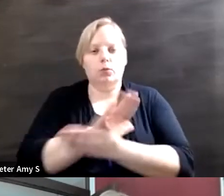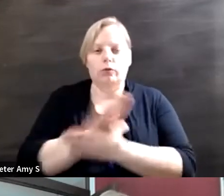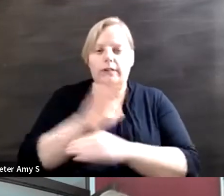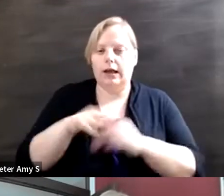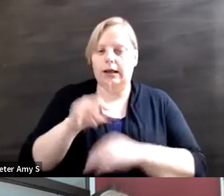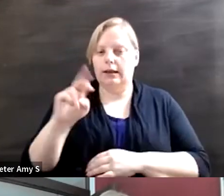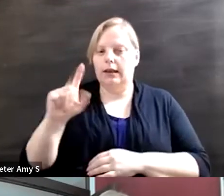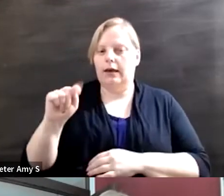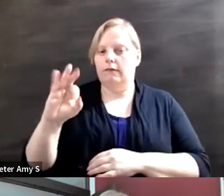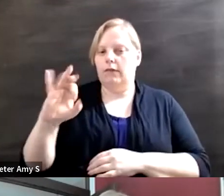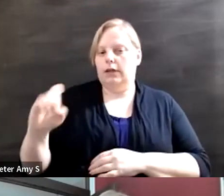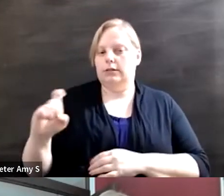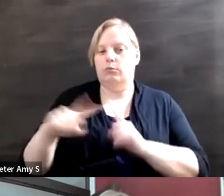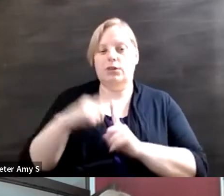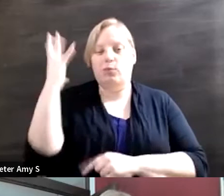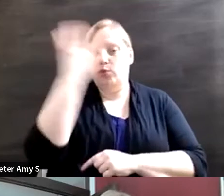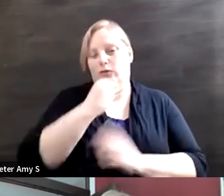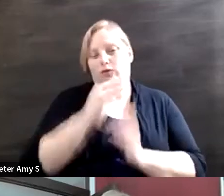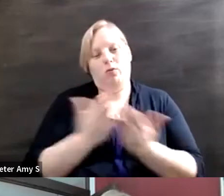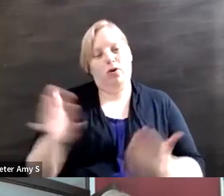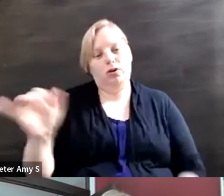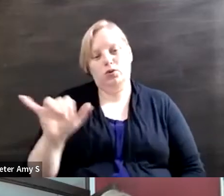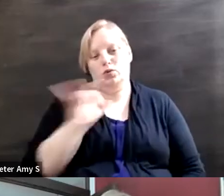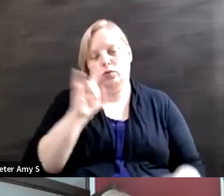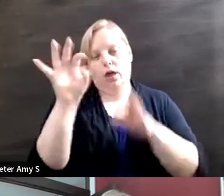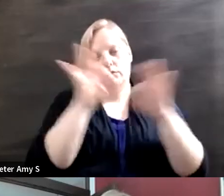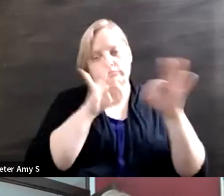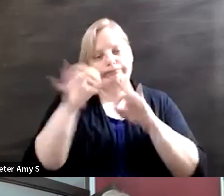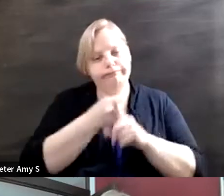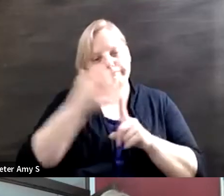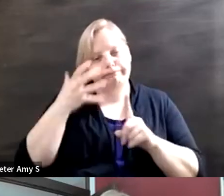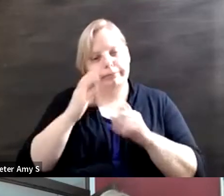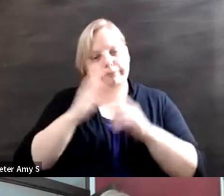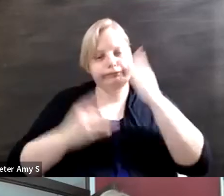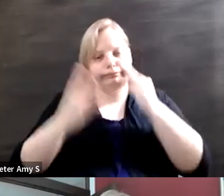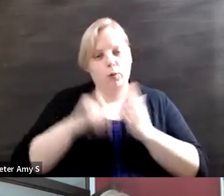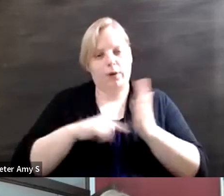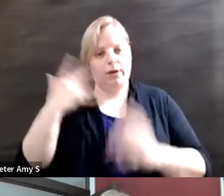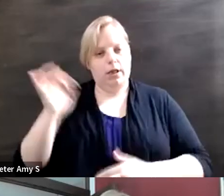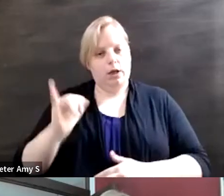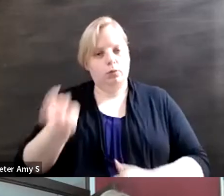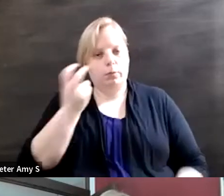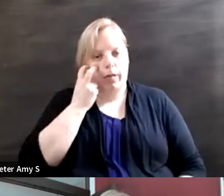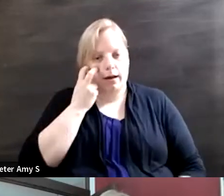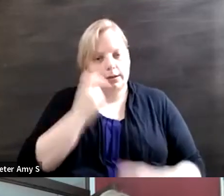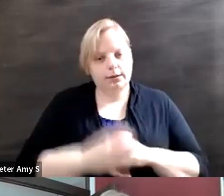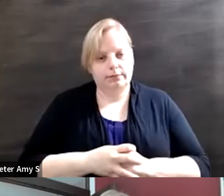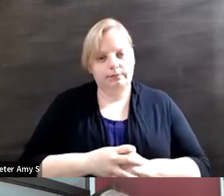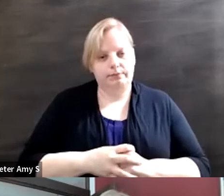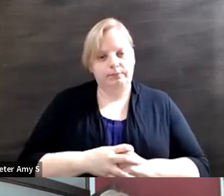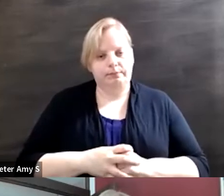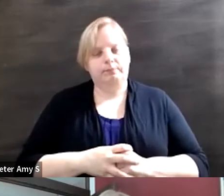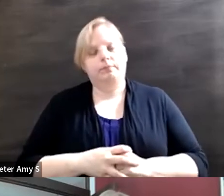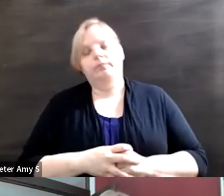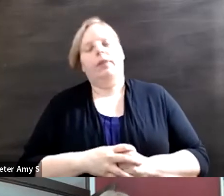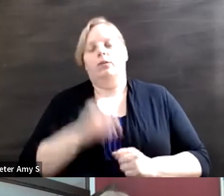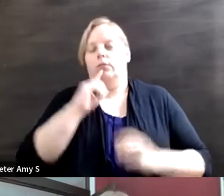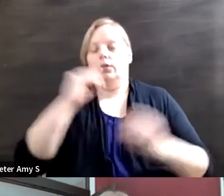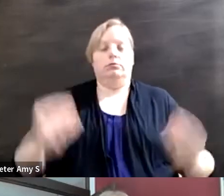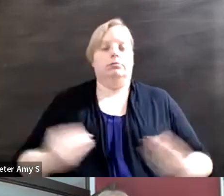beautiful book that accounts for the experience of being blind so it is such a inspiring work